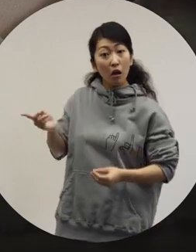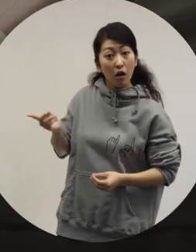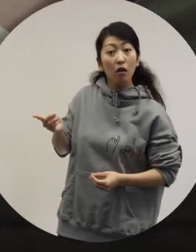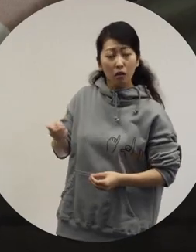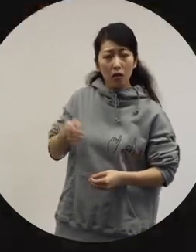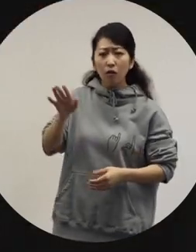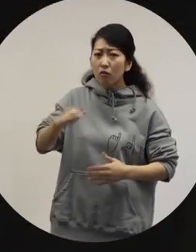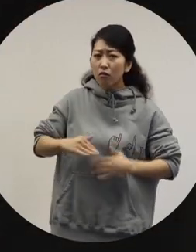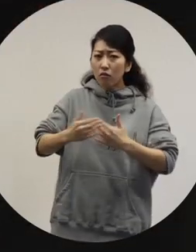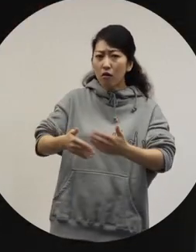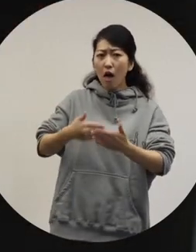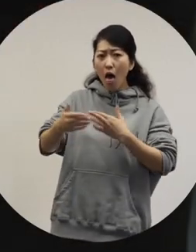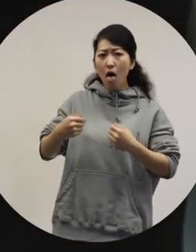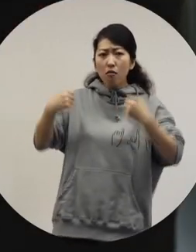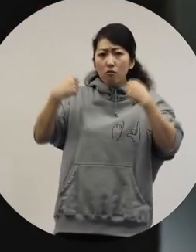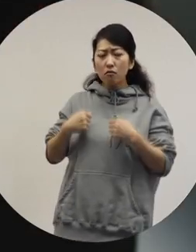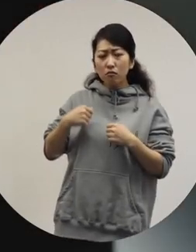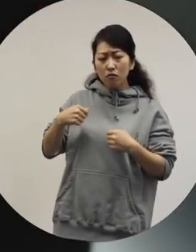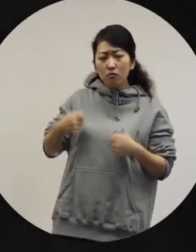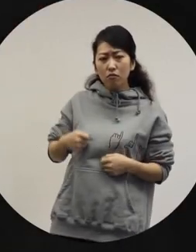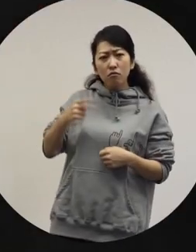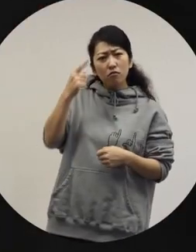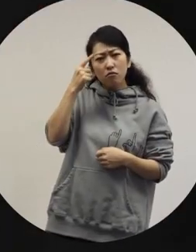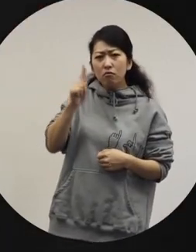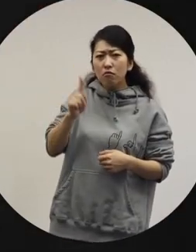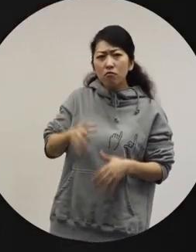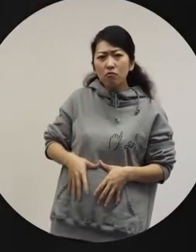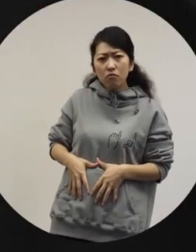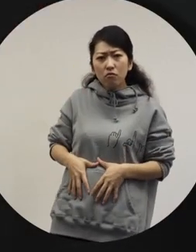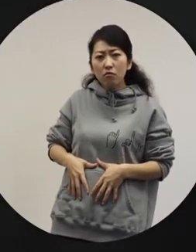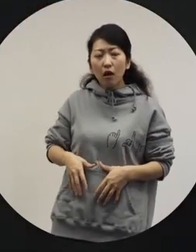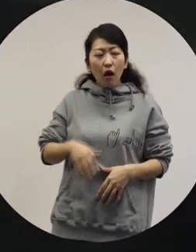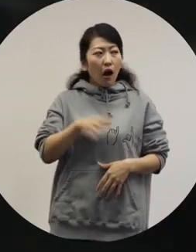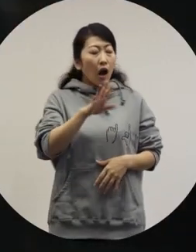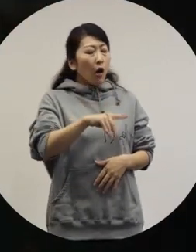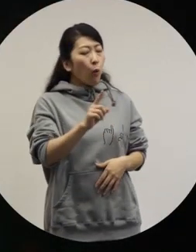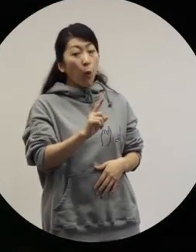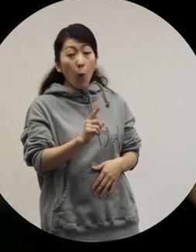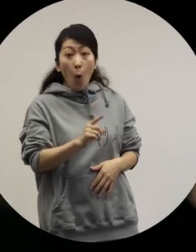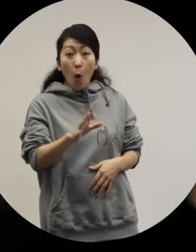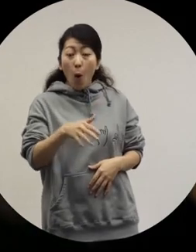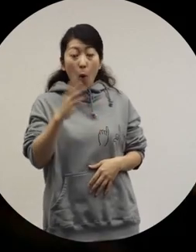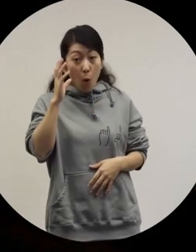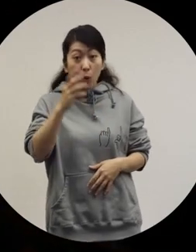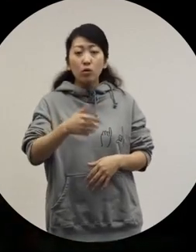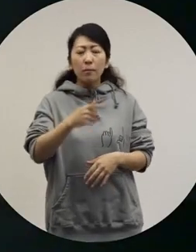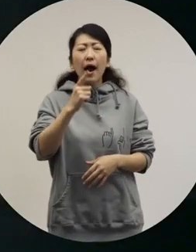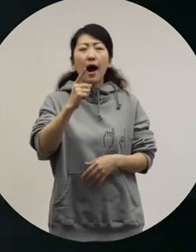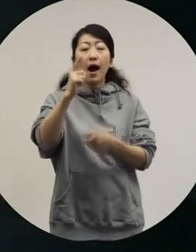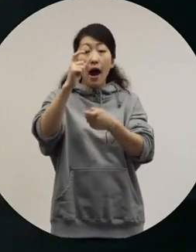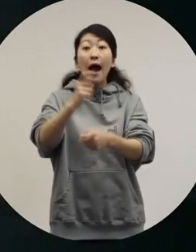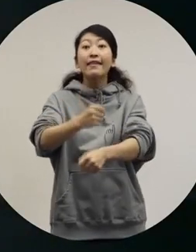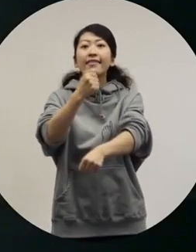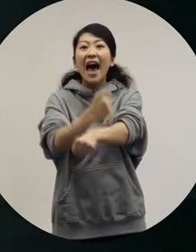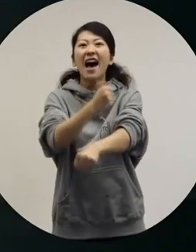What was it like wearing a pregnancy experience jacket? [Ryuchell] Well, it was like... in a word, "difficult."